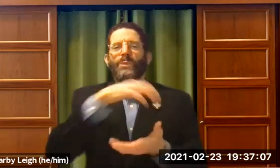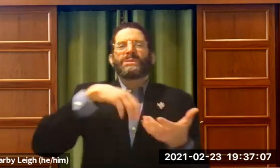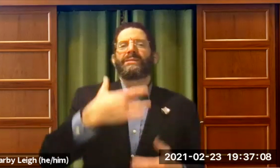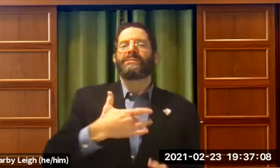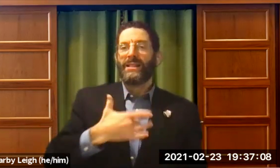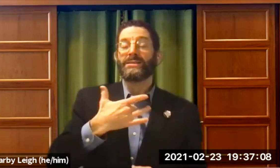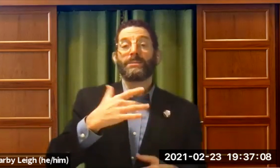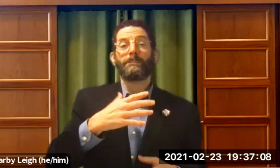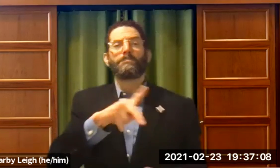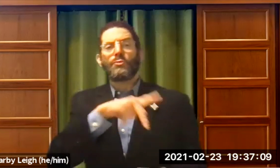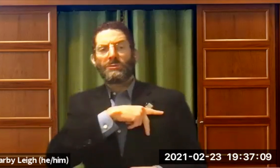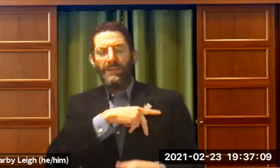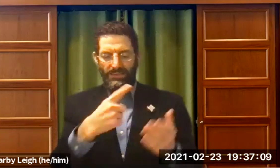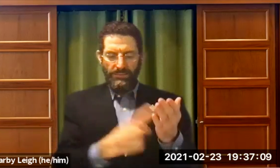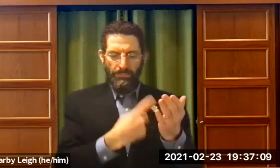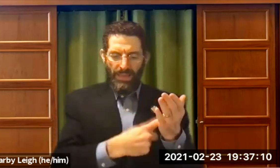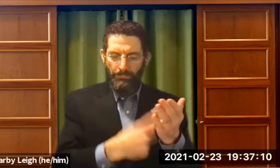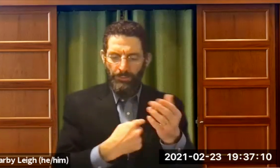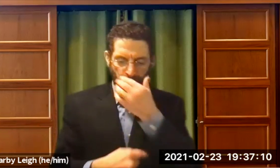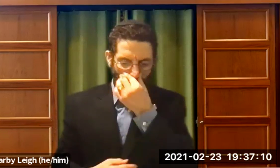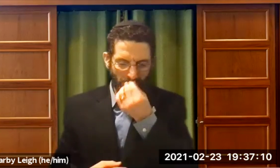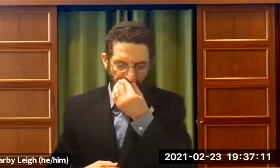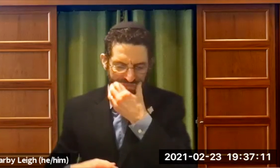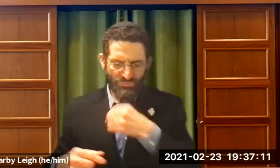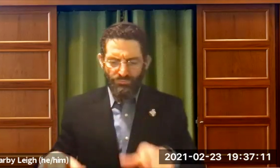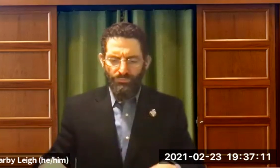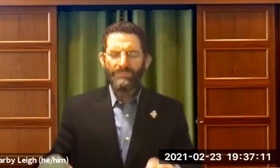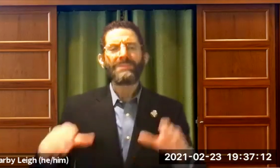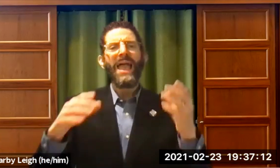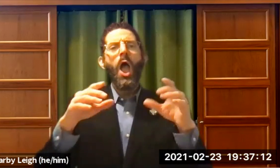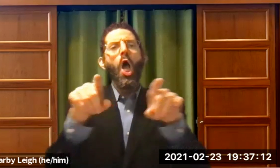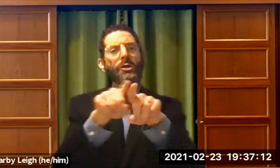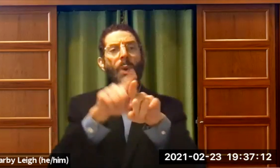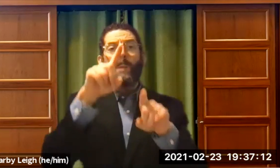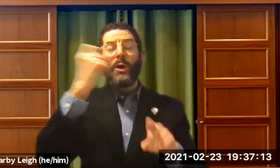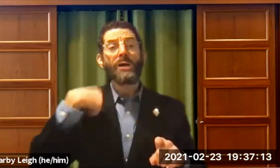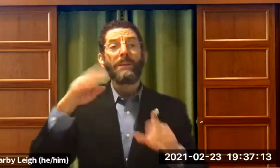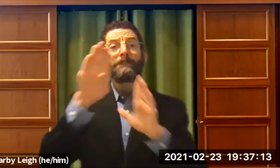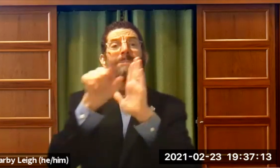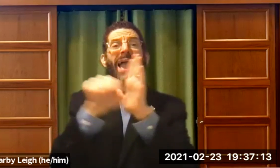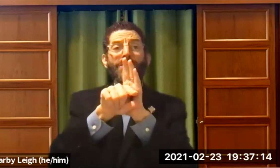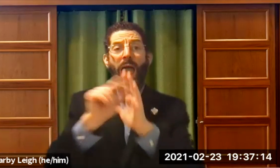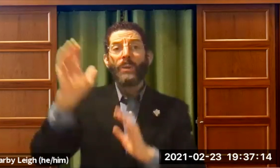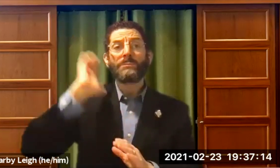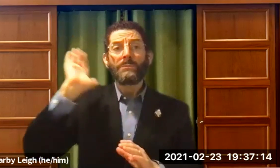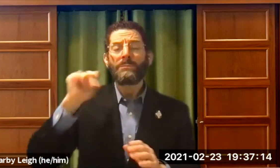have to admit my mixed feelings, my personal mixed feelings because I think deserve to be treated equally all the time.